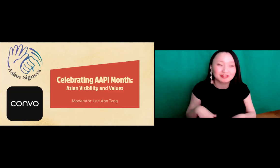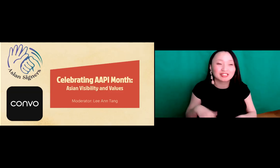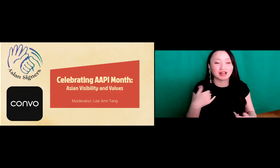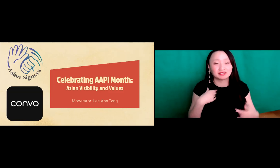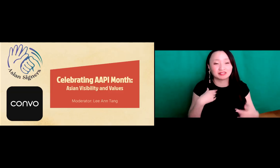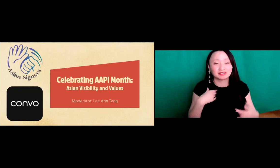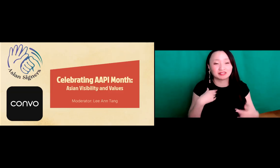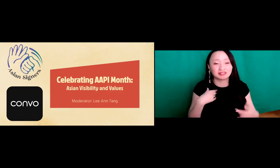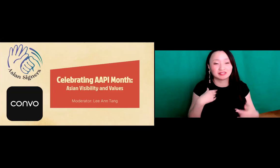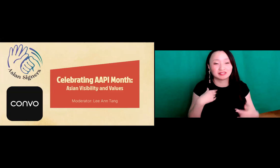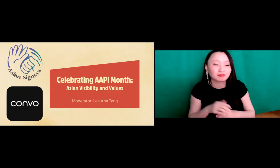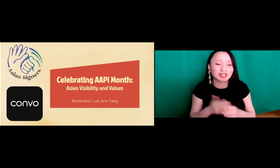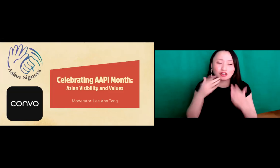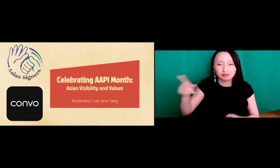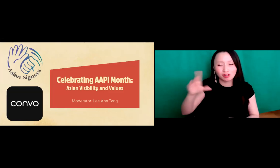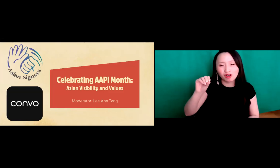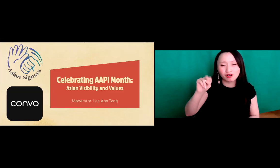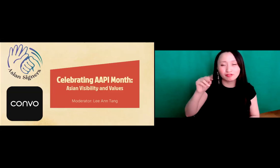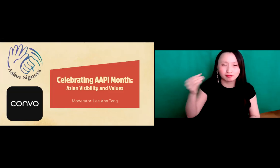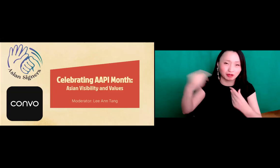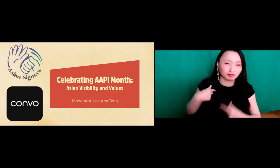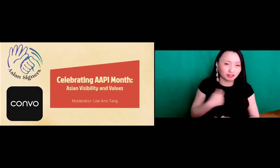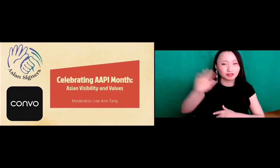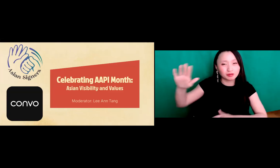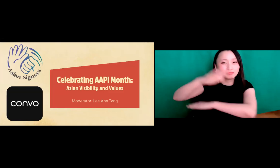here I hope that you've been doing well and thank you for being here, we have the slides